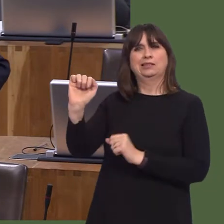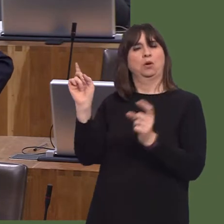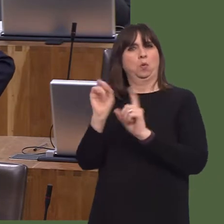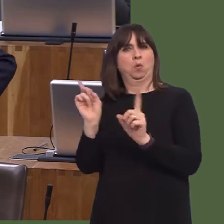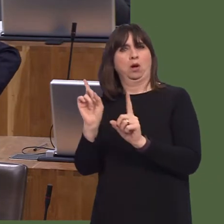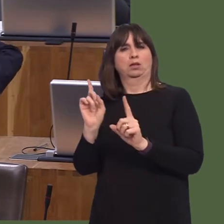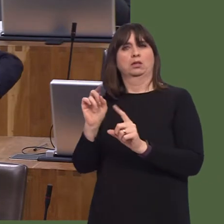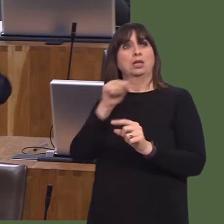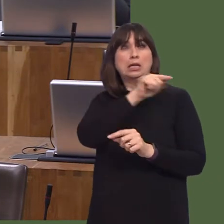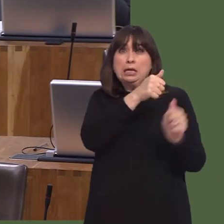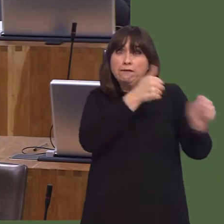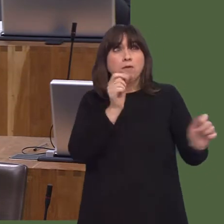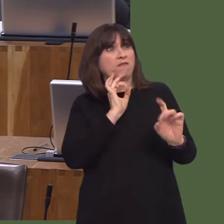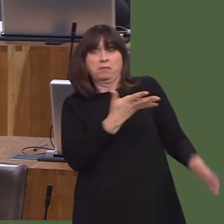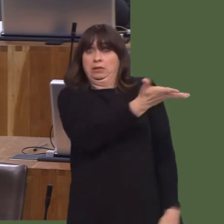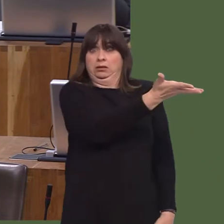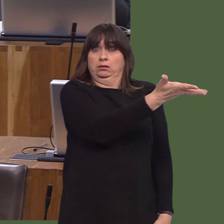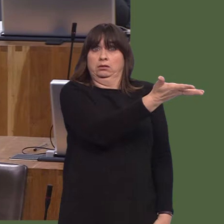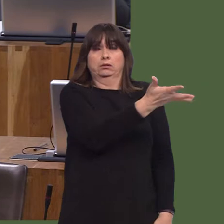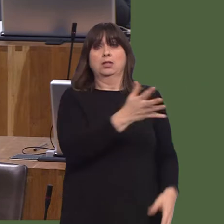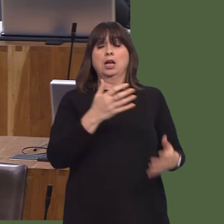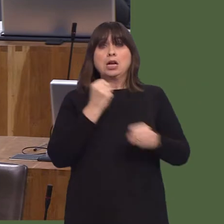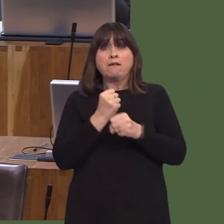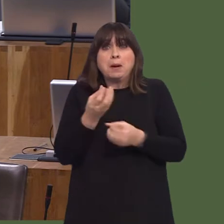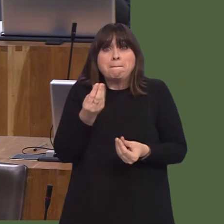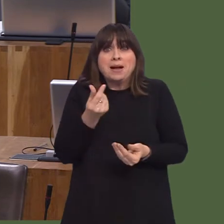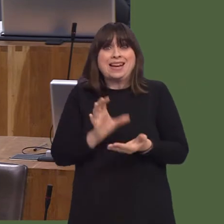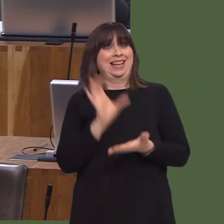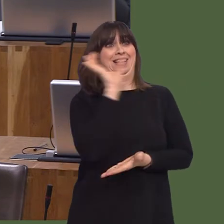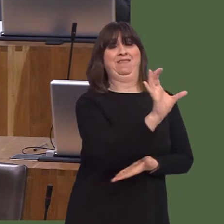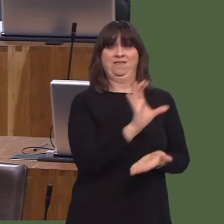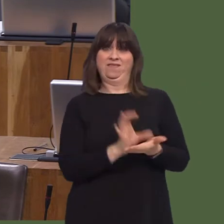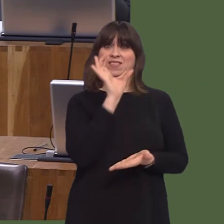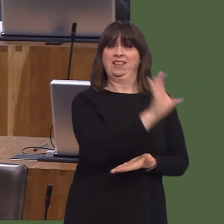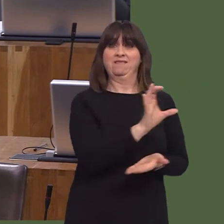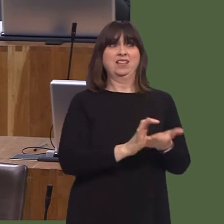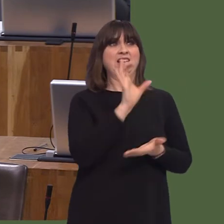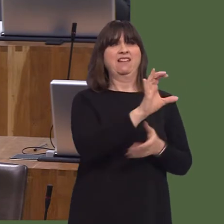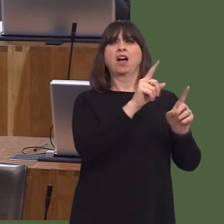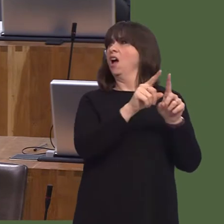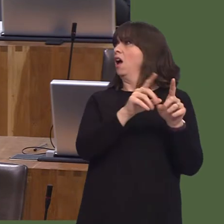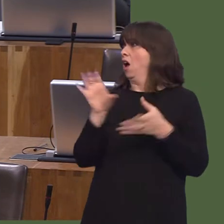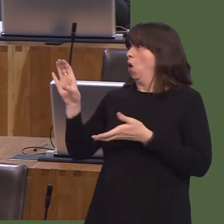Carwyn Jones AM: I think there are dangers in Transport for Wales engaging in that way with a bidder.